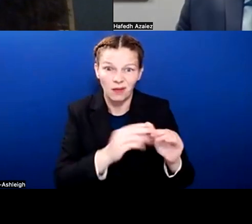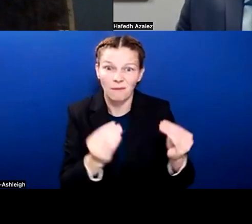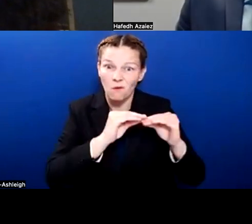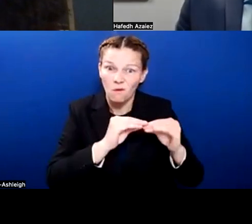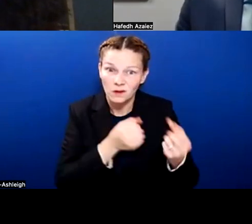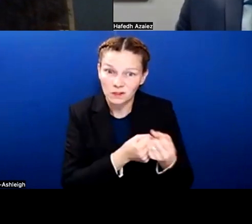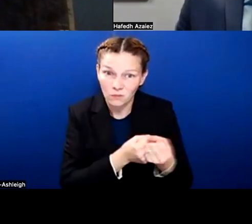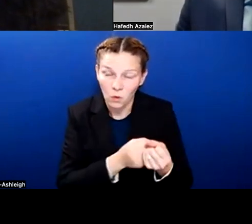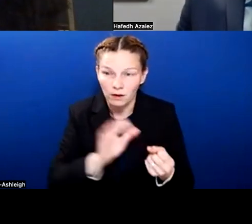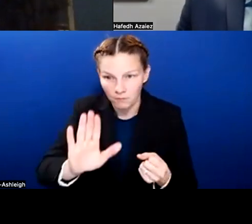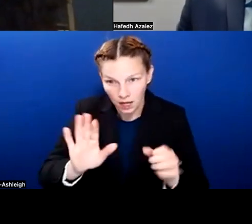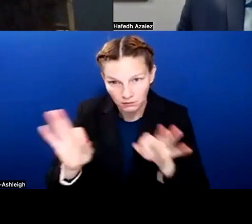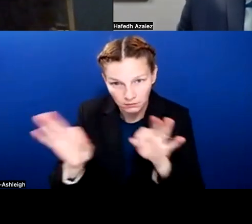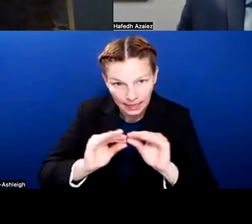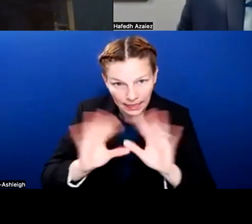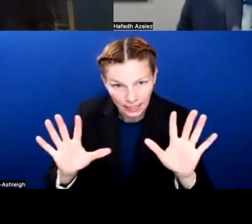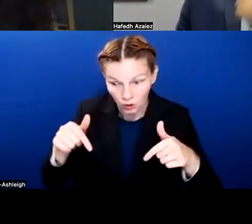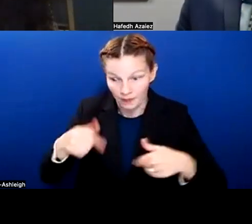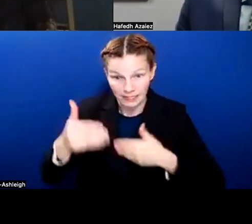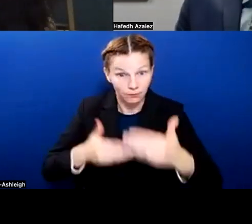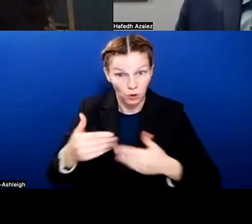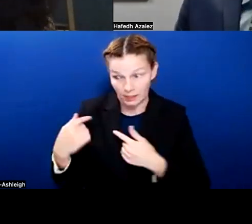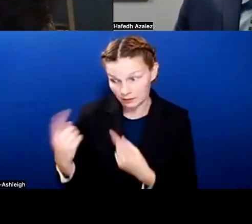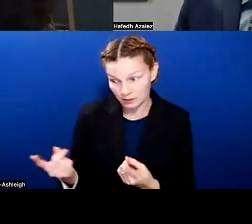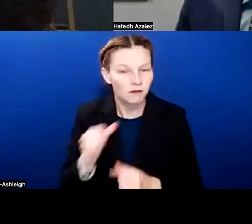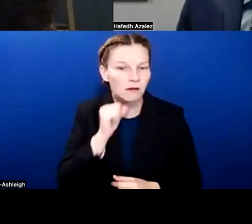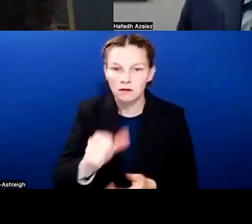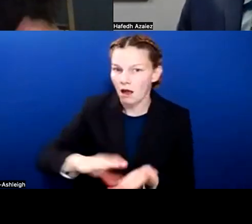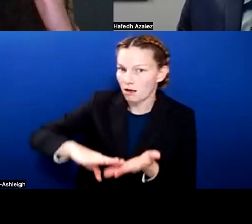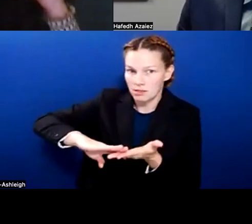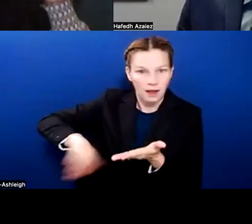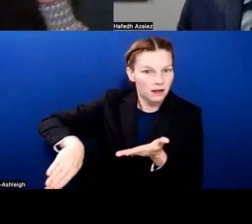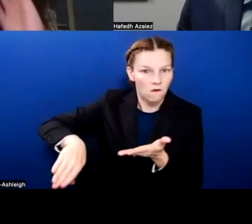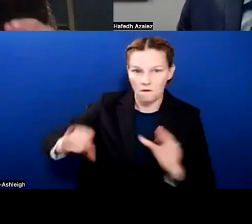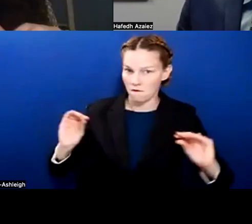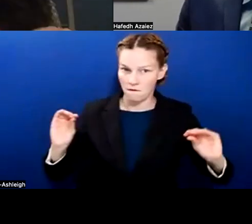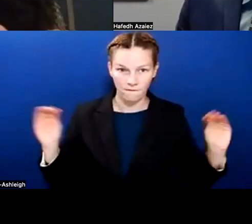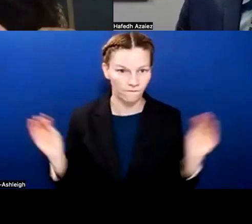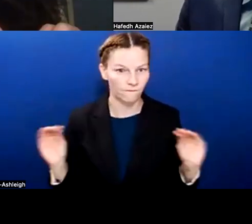no employee was being laid off in this process. It was something that we really wanted